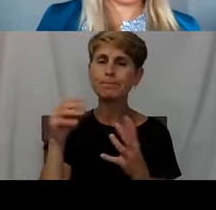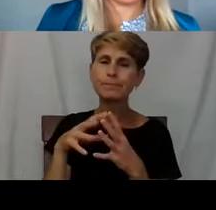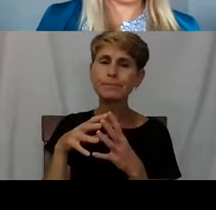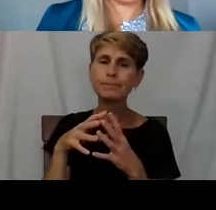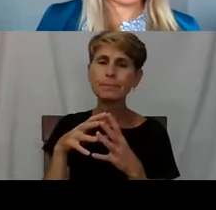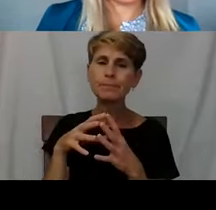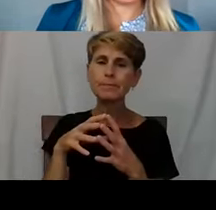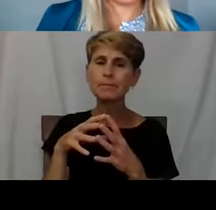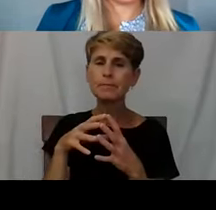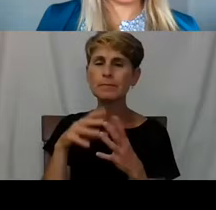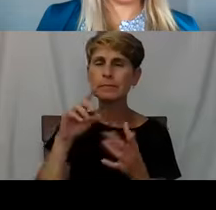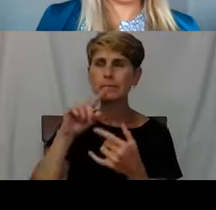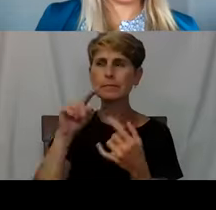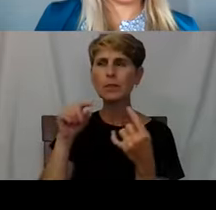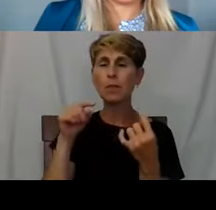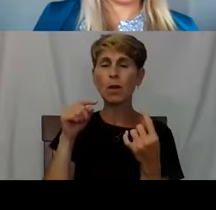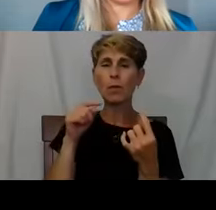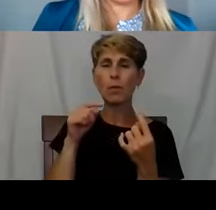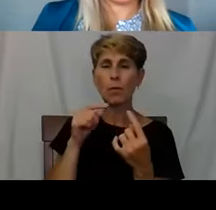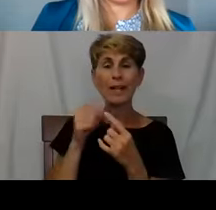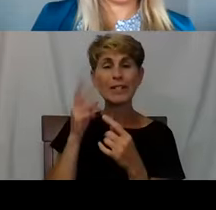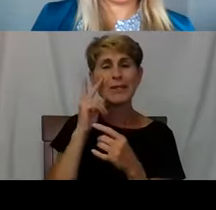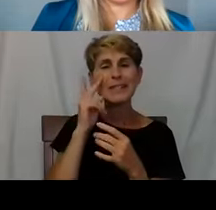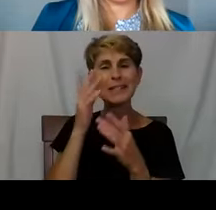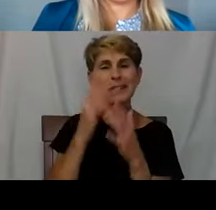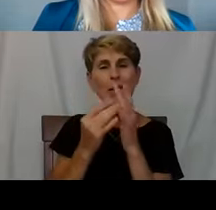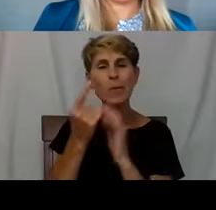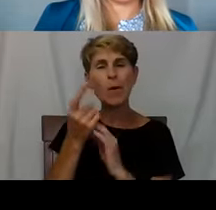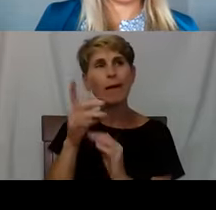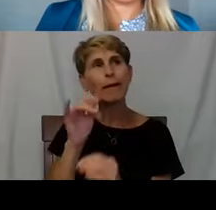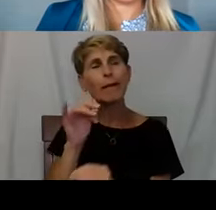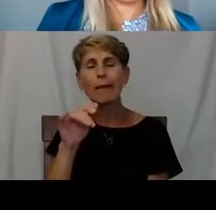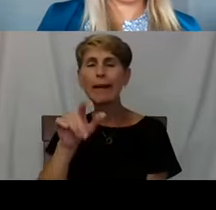when you see someone like Lawrence take charge of his life,